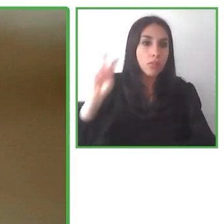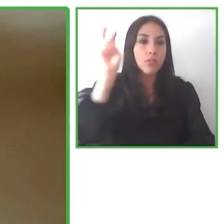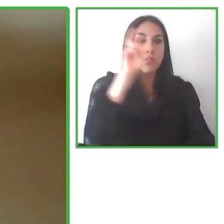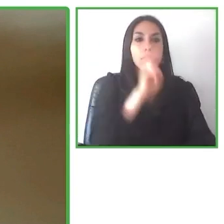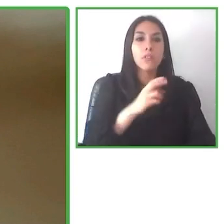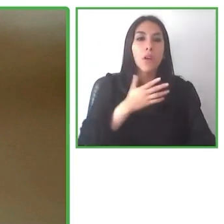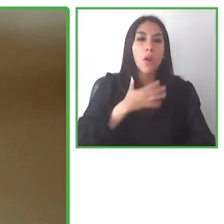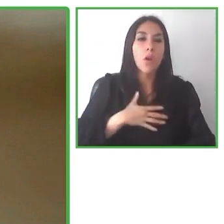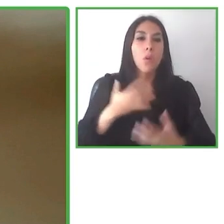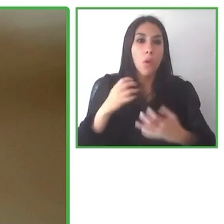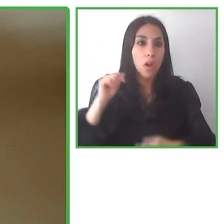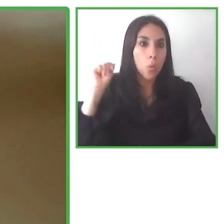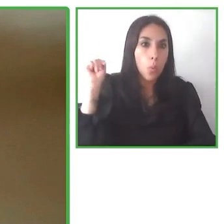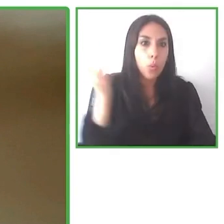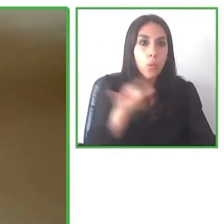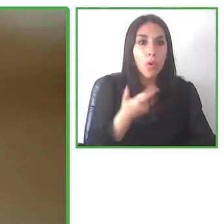to have equal opportunities to tour.